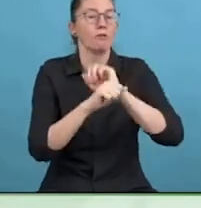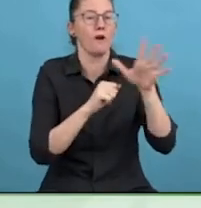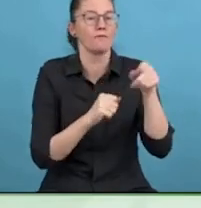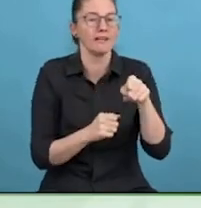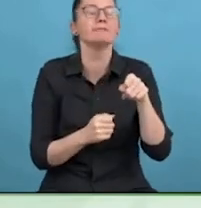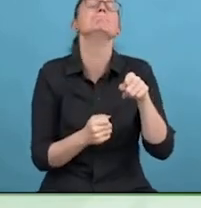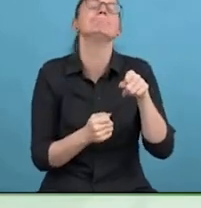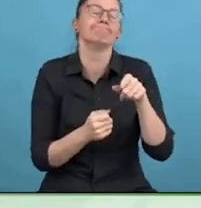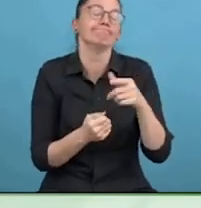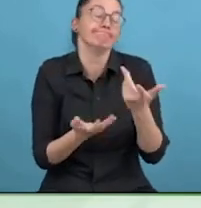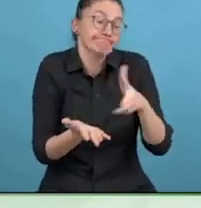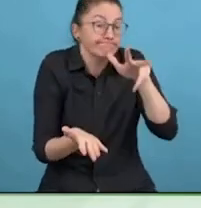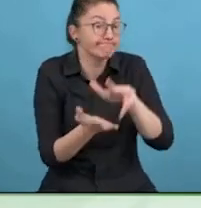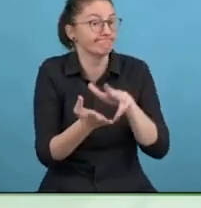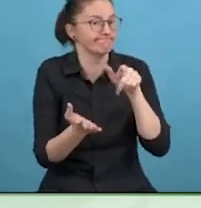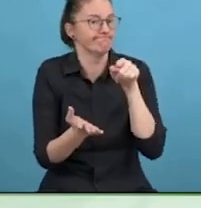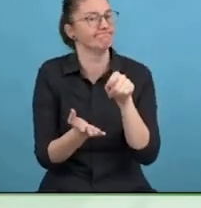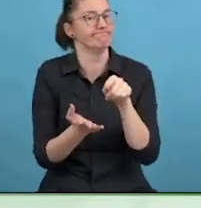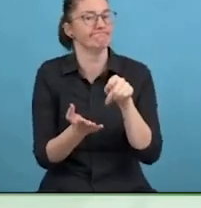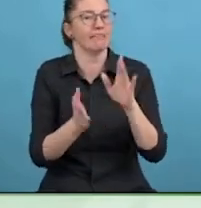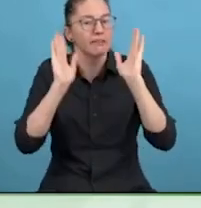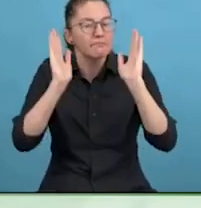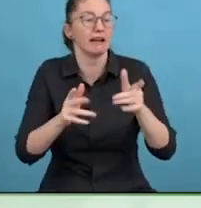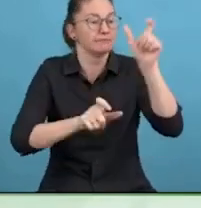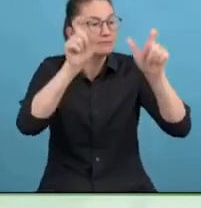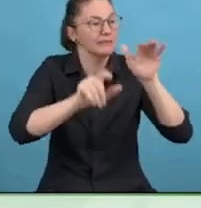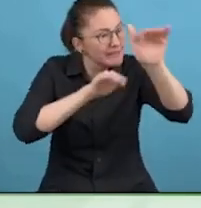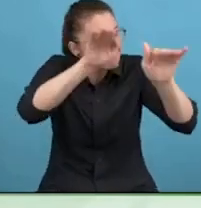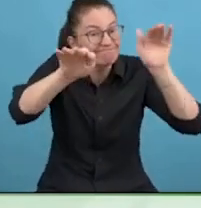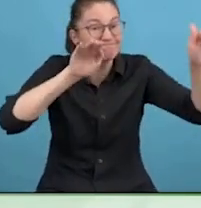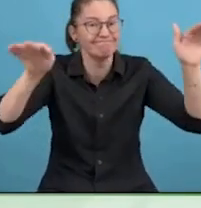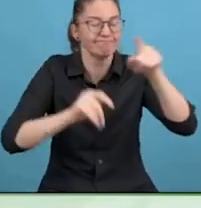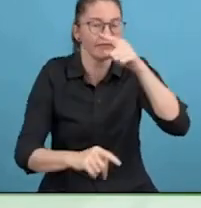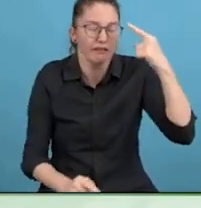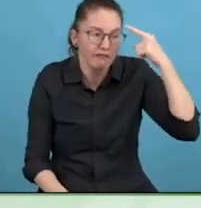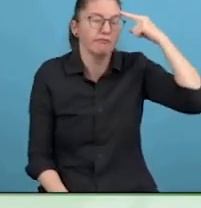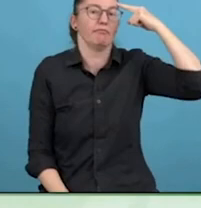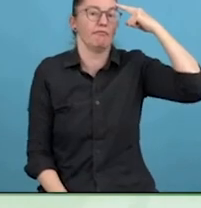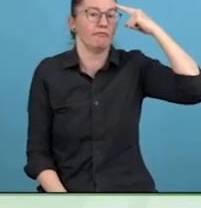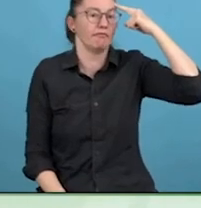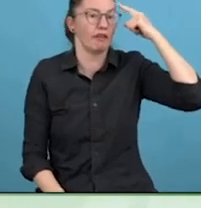able to support themselves, that is not something we would like happening. Absolutely not.